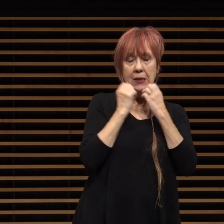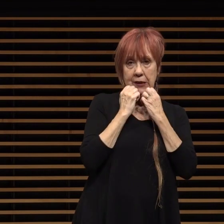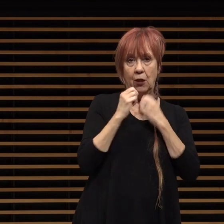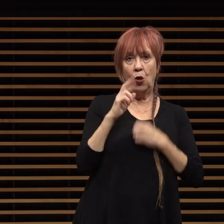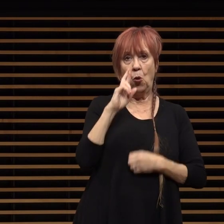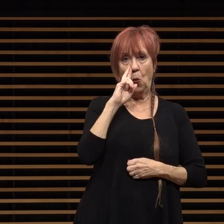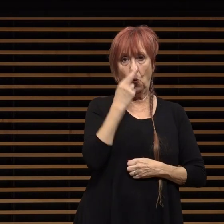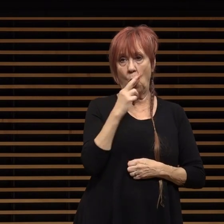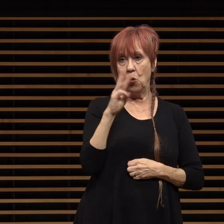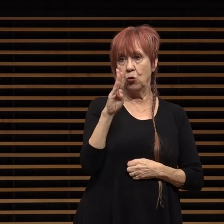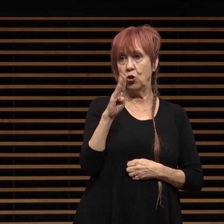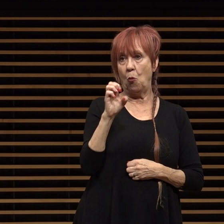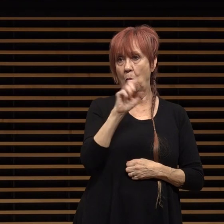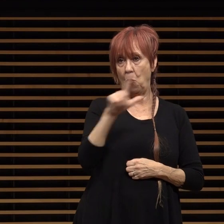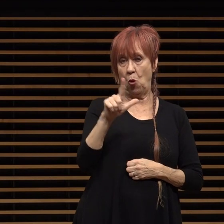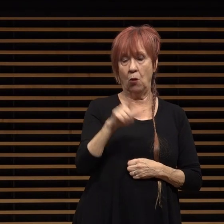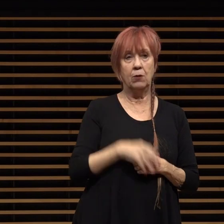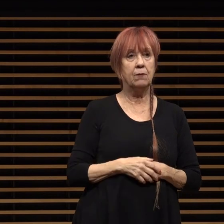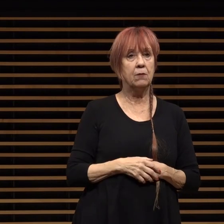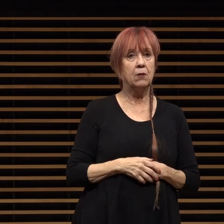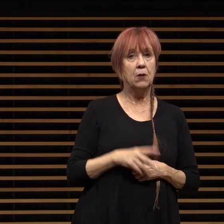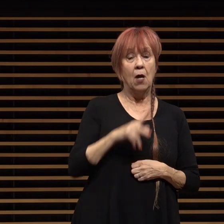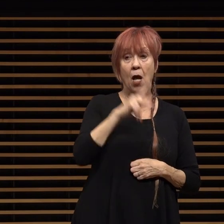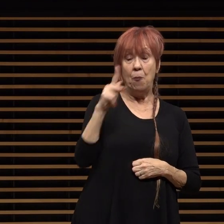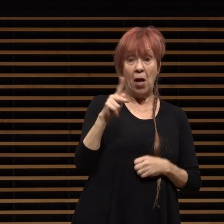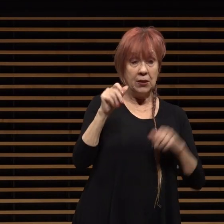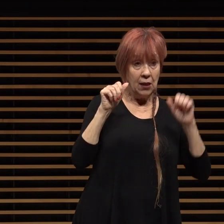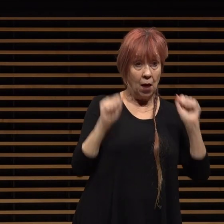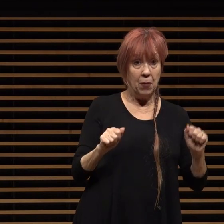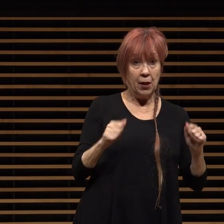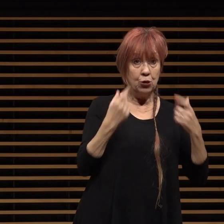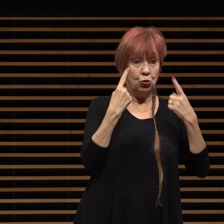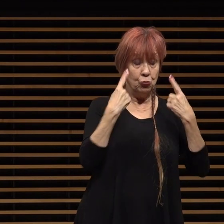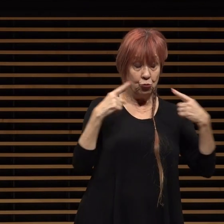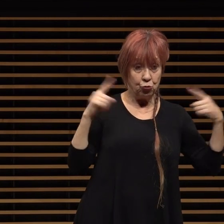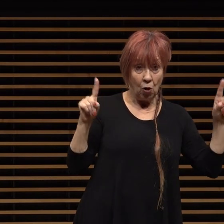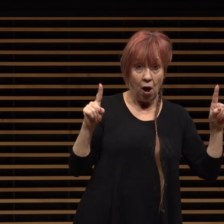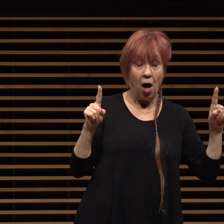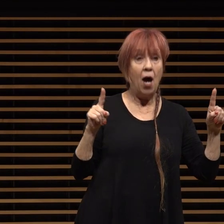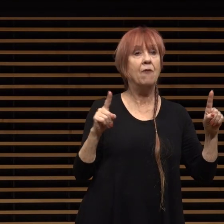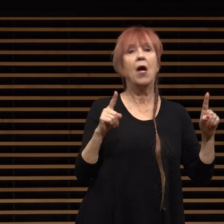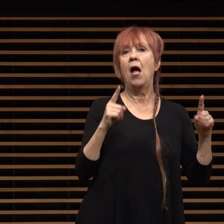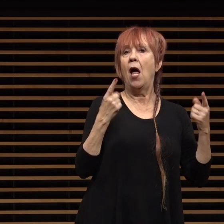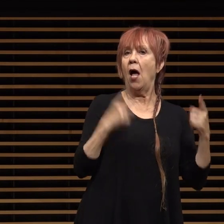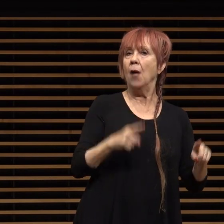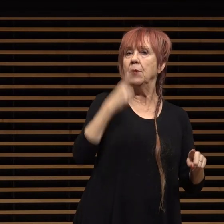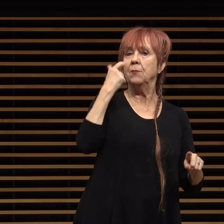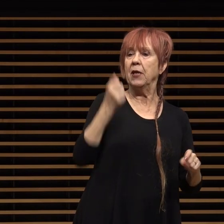pasadena's ability to survive and at times thrive is achieved not only by